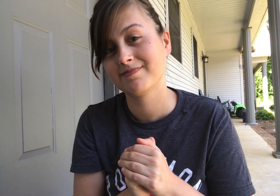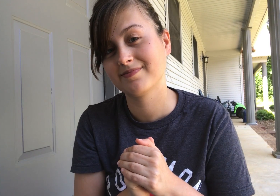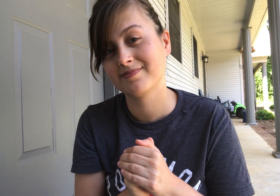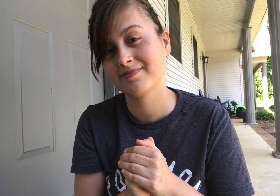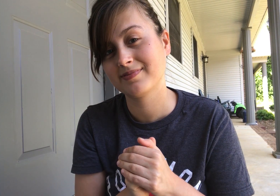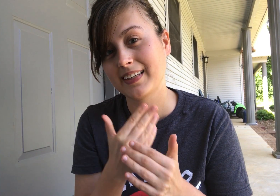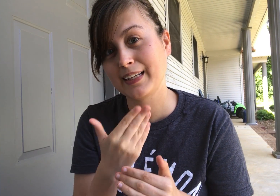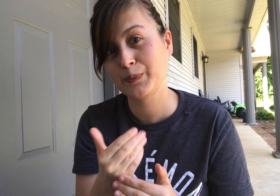Thank you!